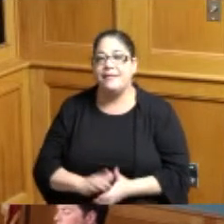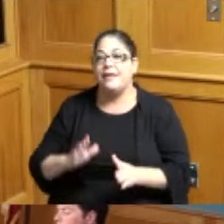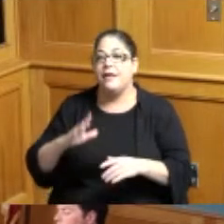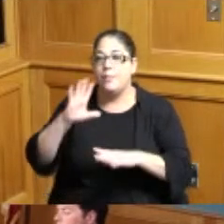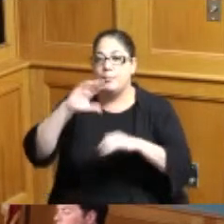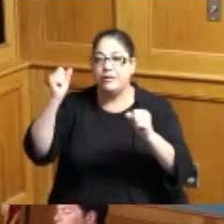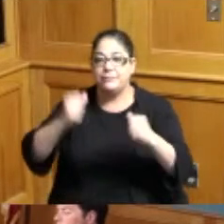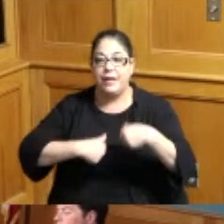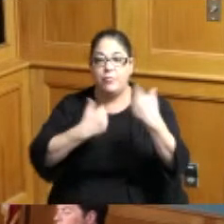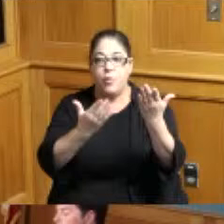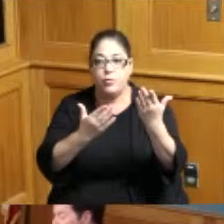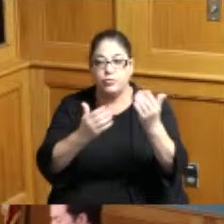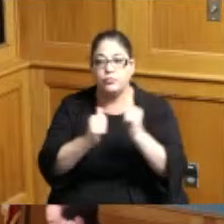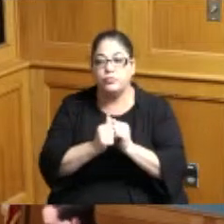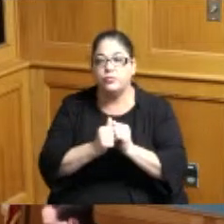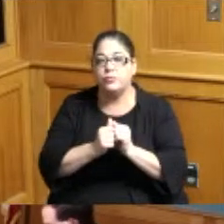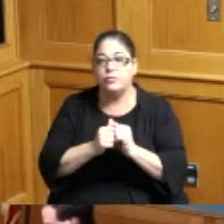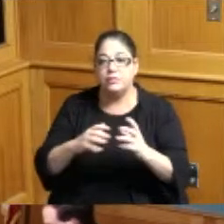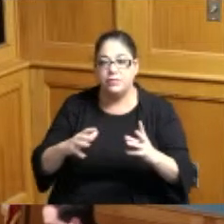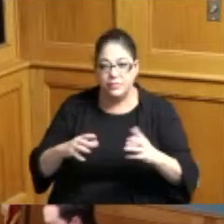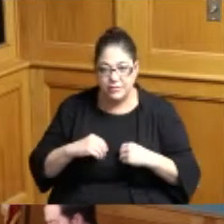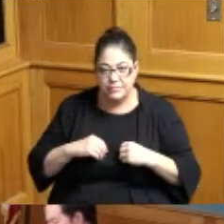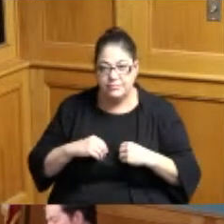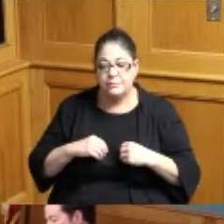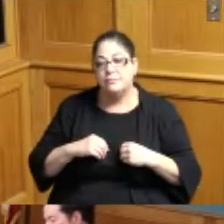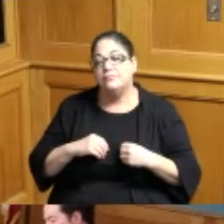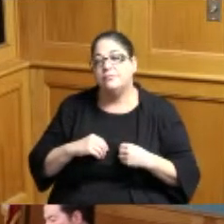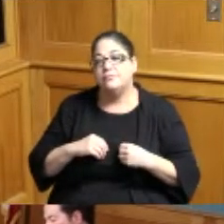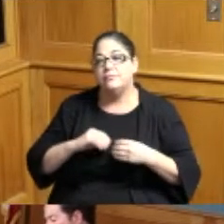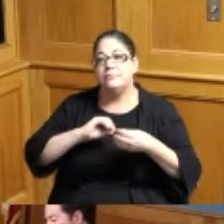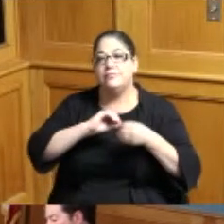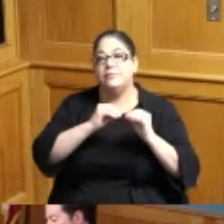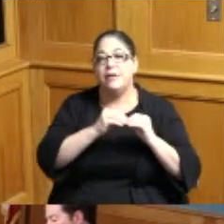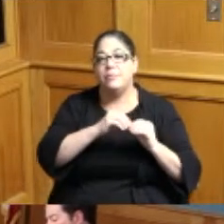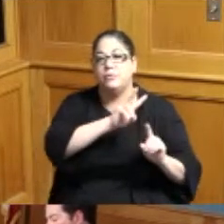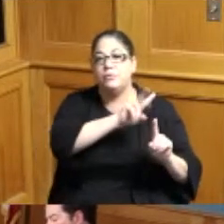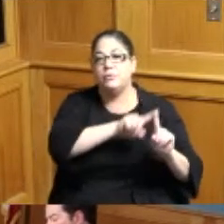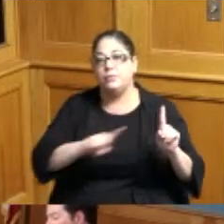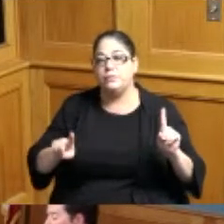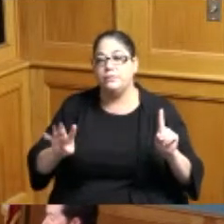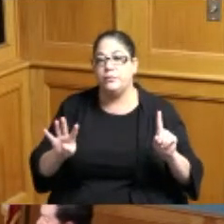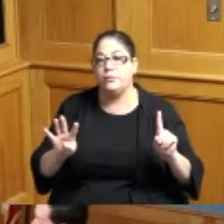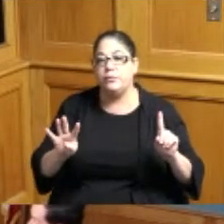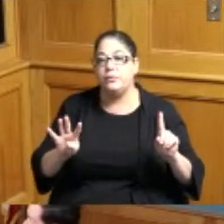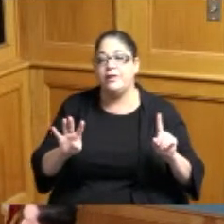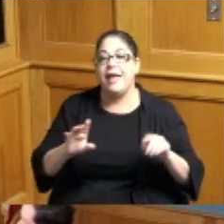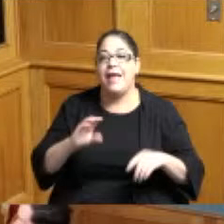no further discussion to approve items two through four and six through sixteen